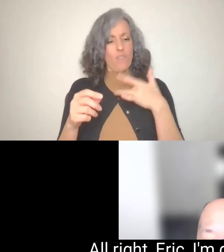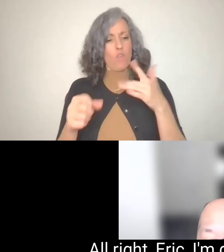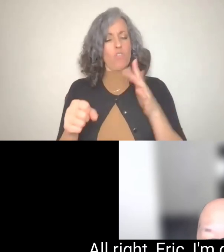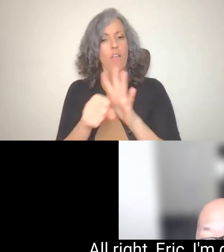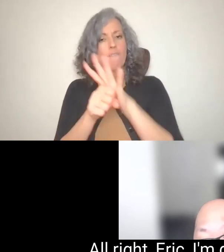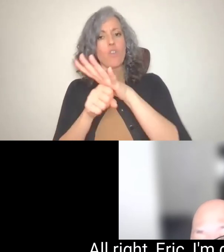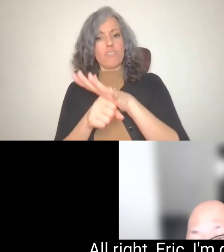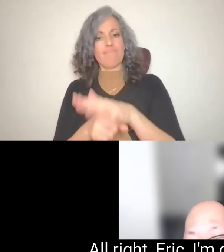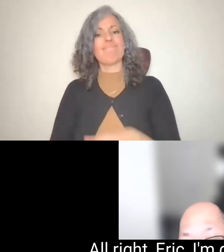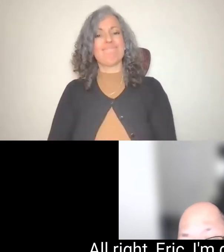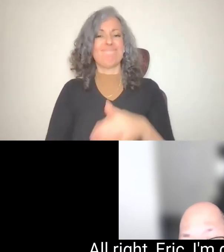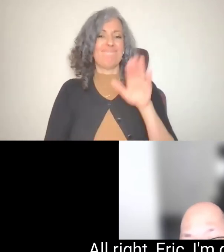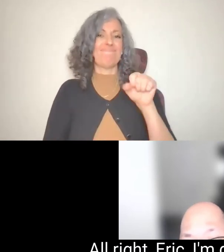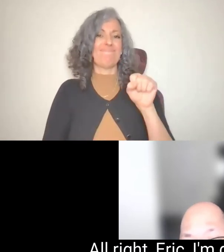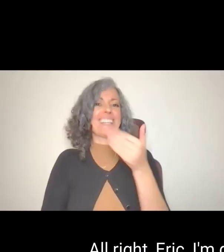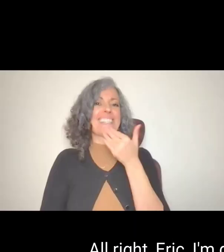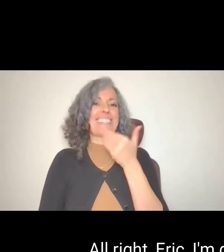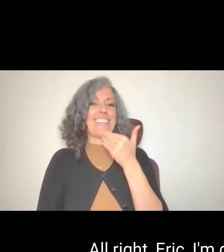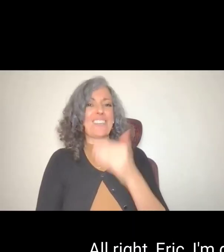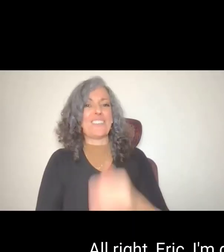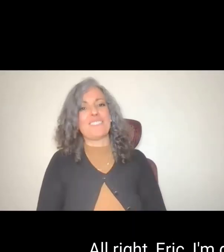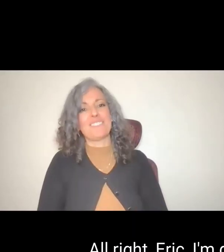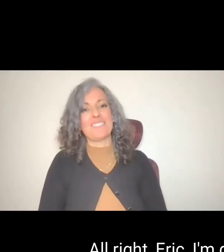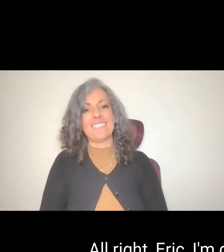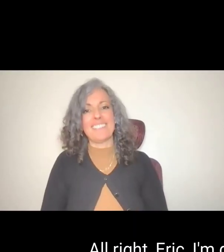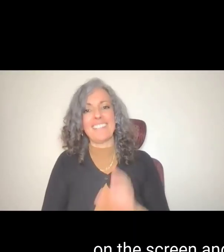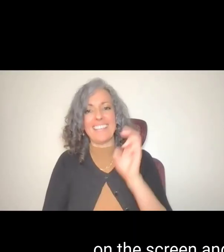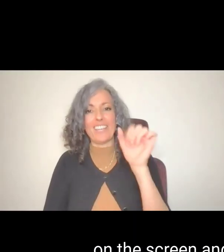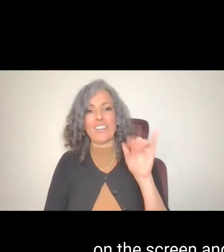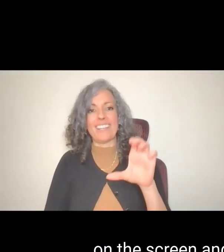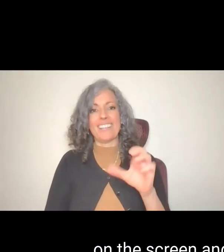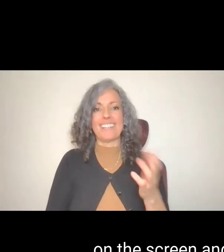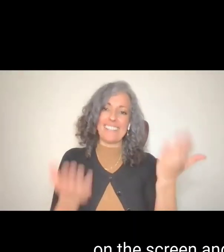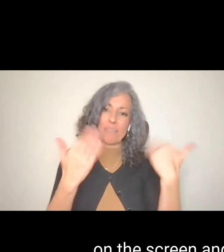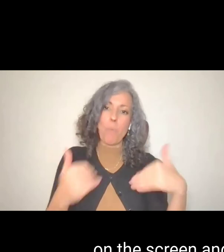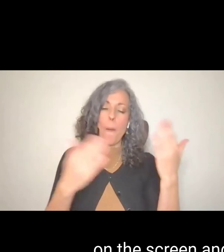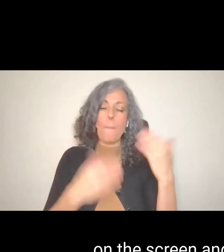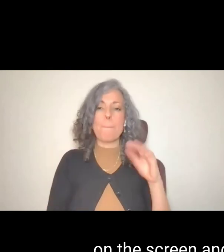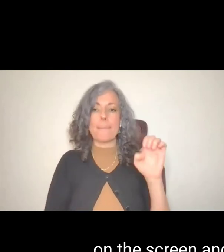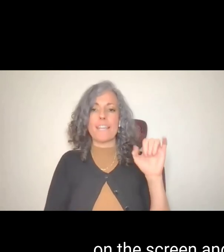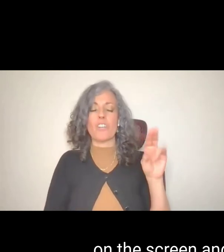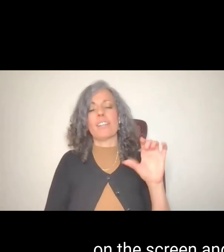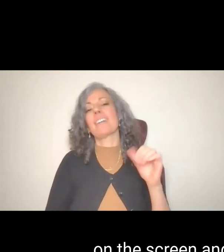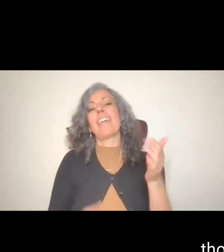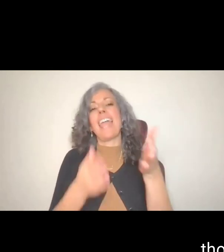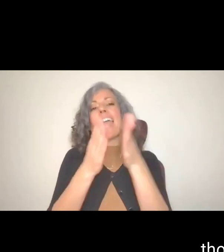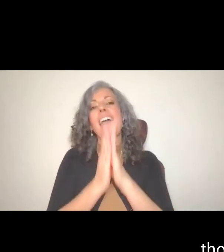All right, Eric, I'm going to call you back on the screen and just ask is your last thoughts.